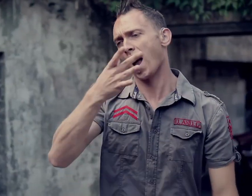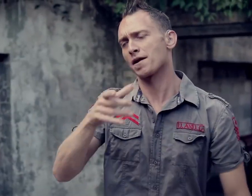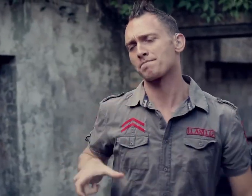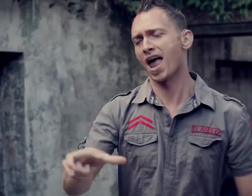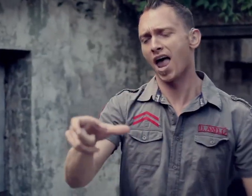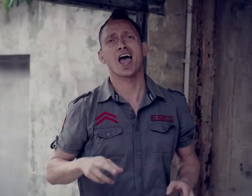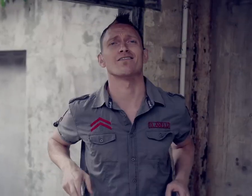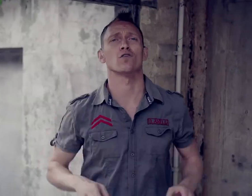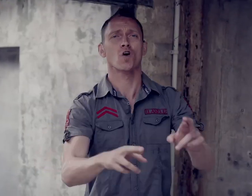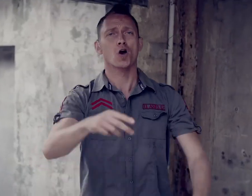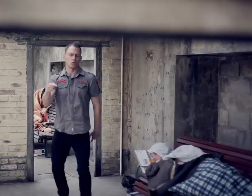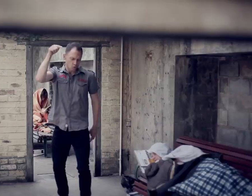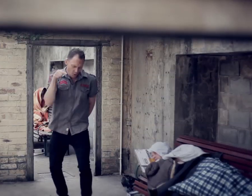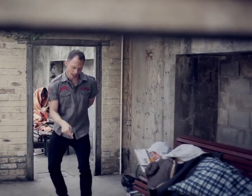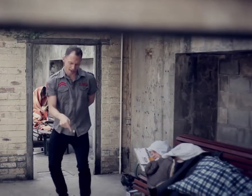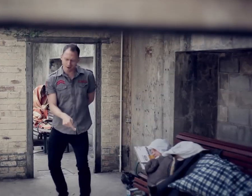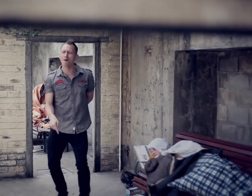While you pave the road to hell